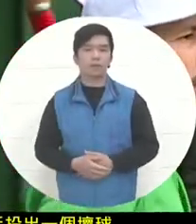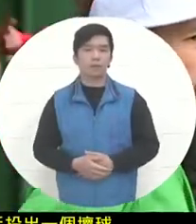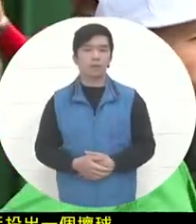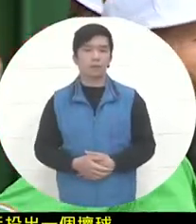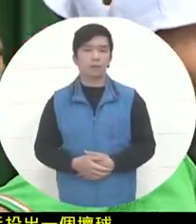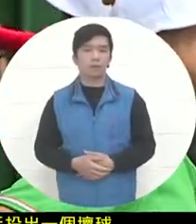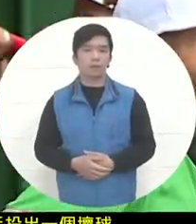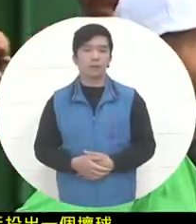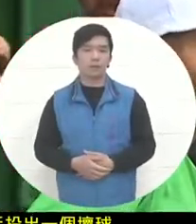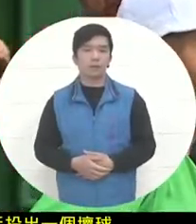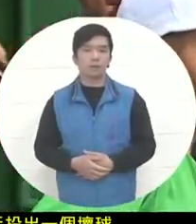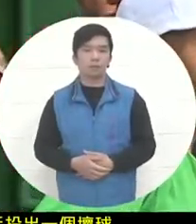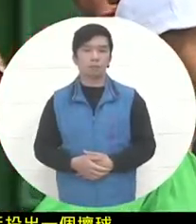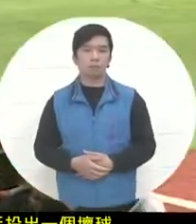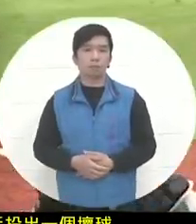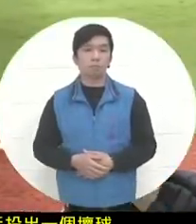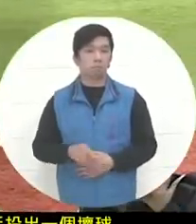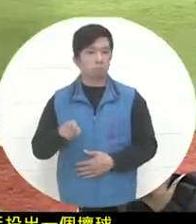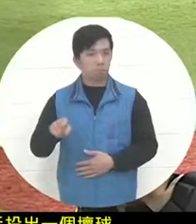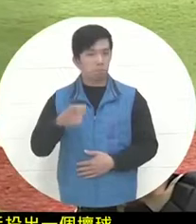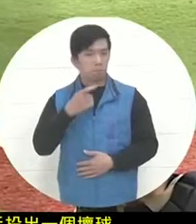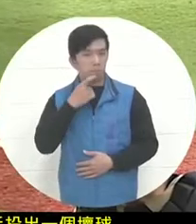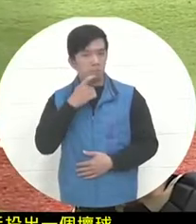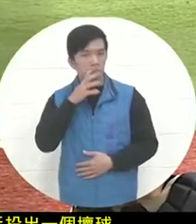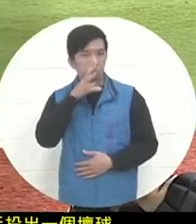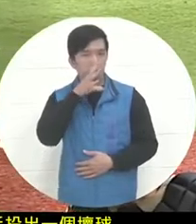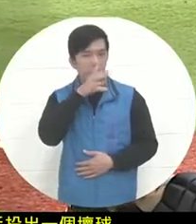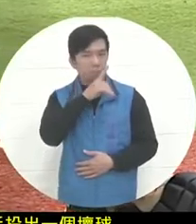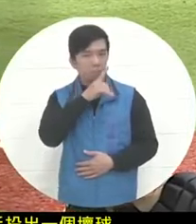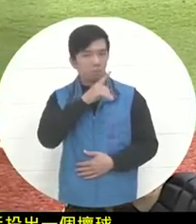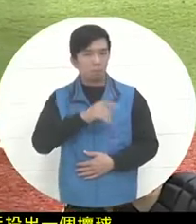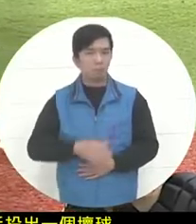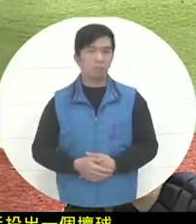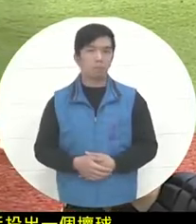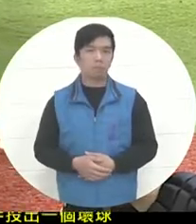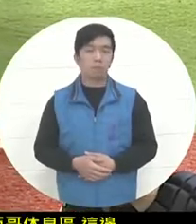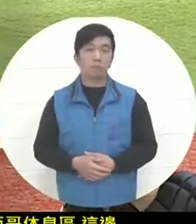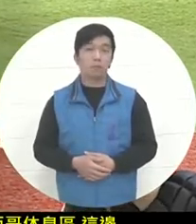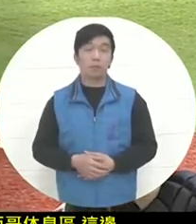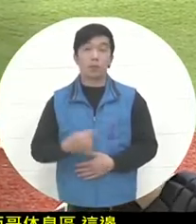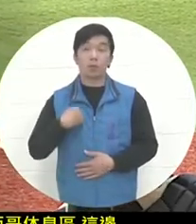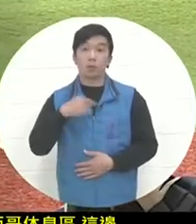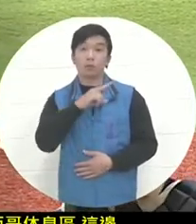, ok, it's interesting at this time , because there is a record on my side. The one